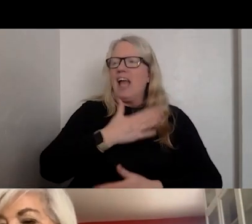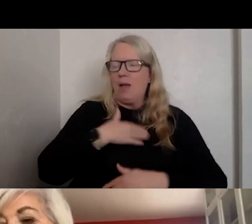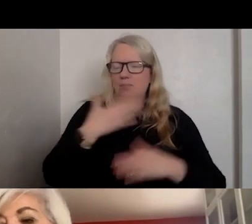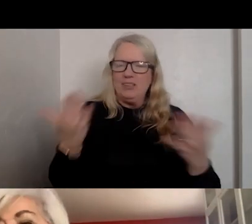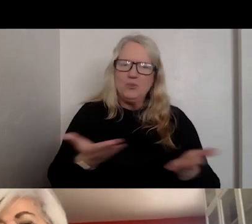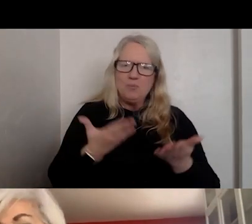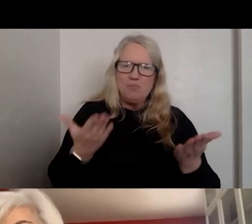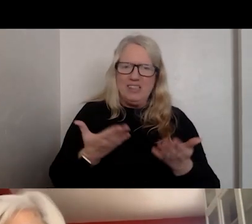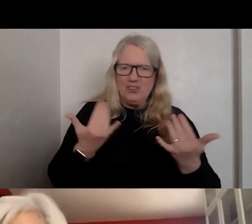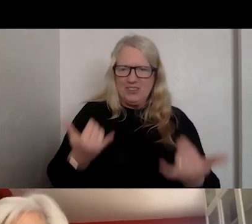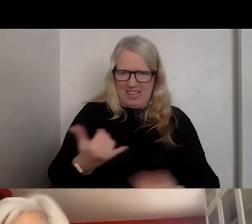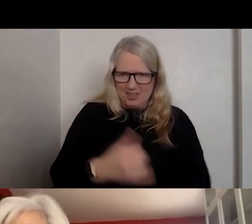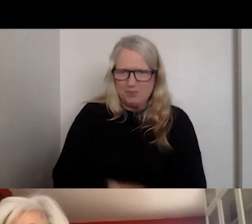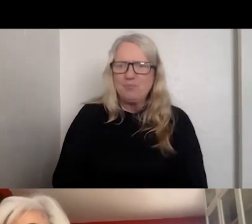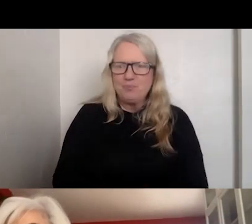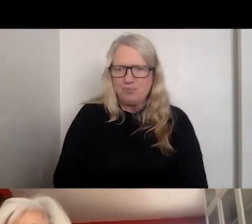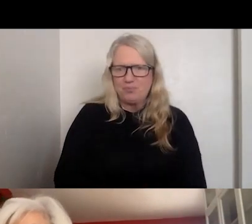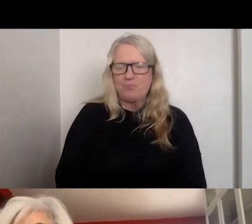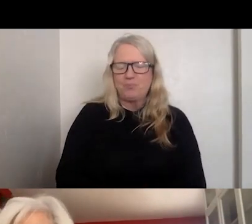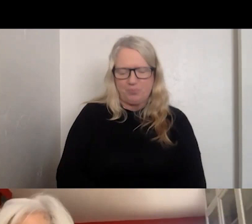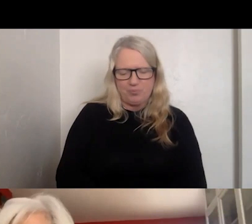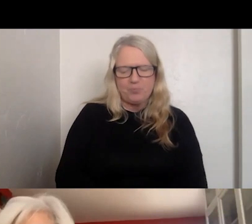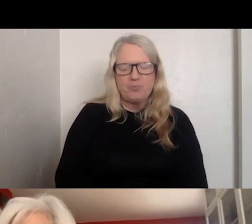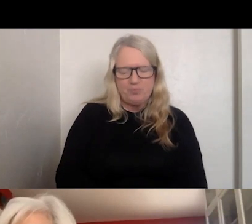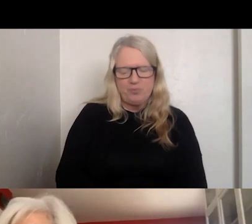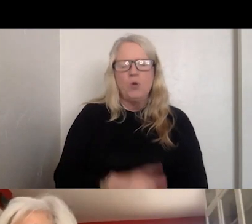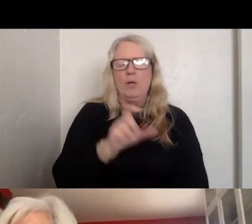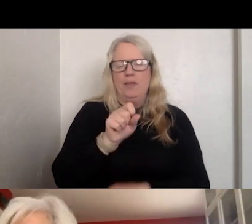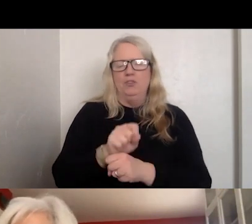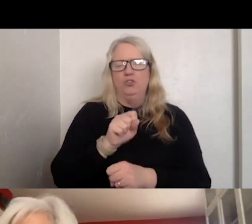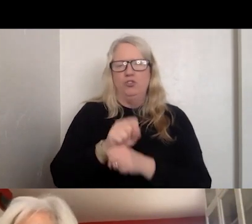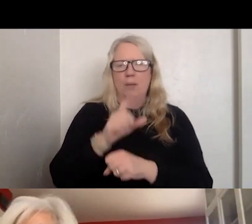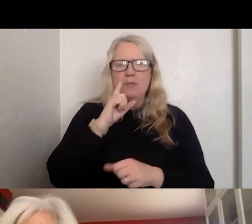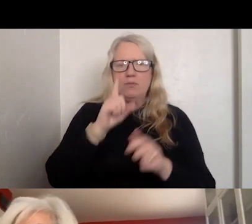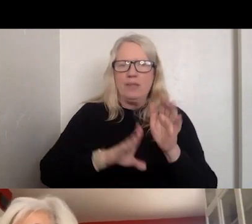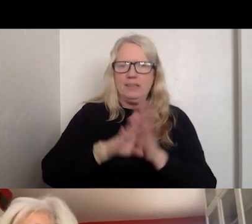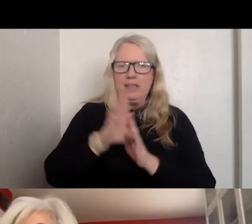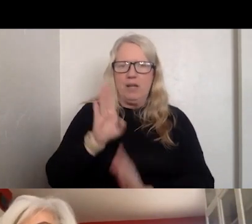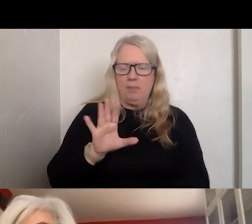ONE OF YOUR JOBS WITHIN THE DEVELOPMENT OF 988 AND THE